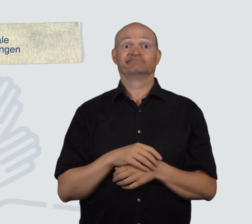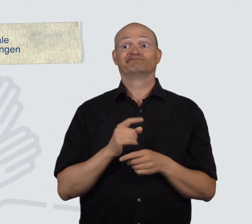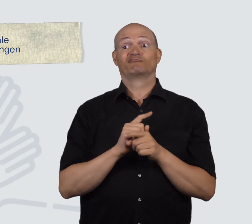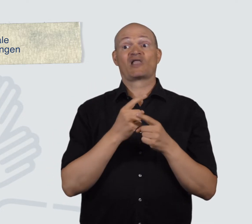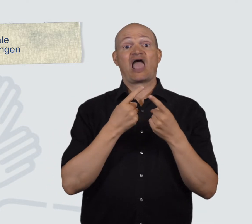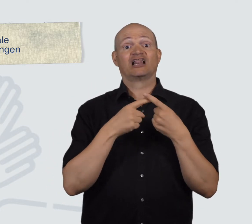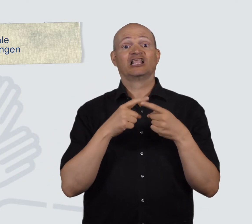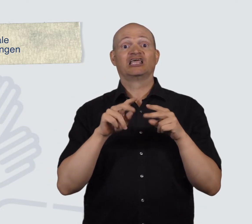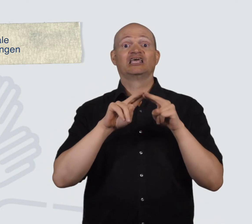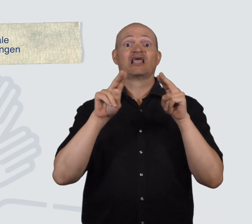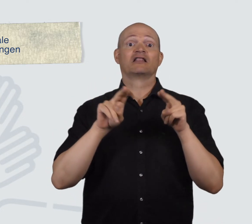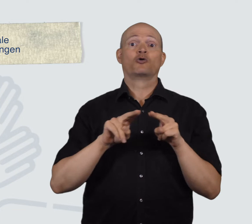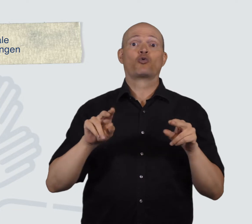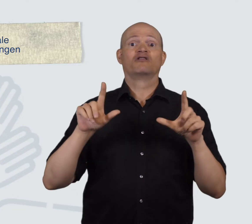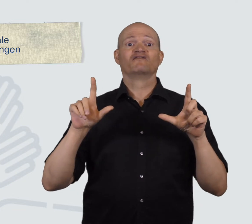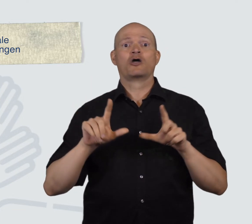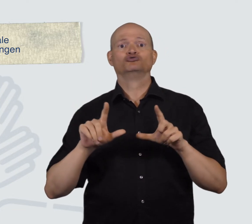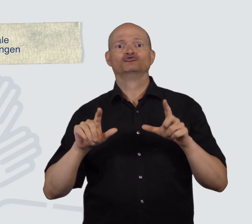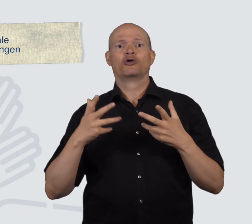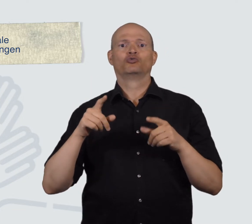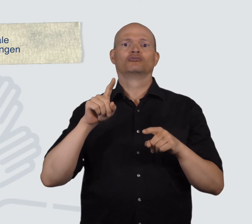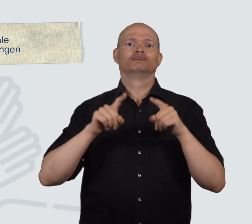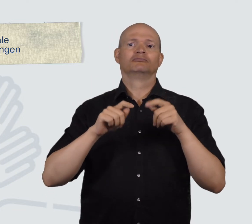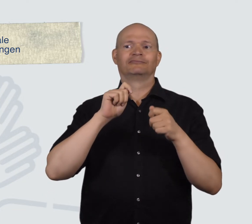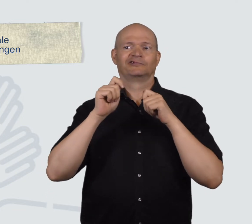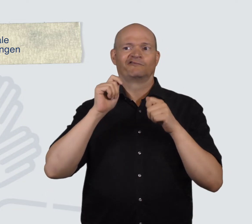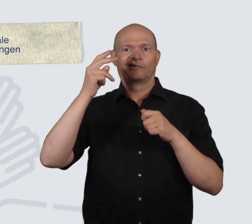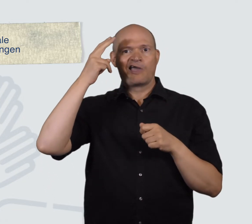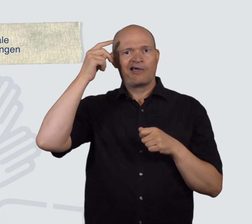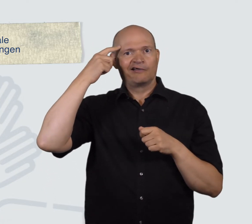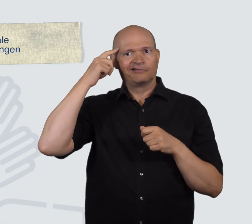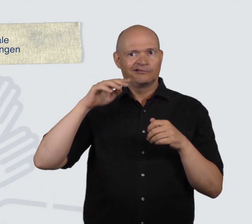Other international events our interviewees reminisce about are